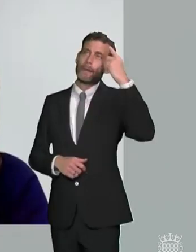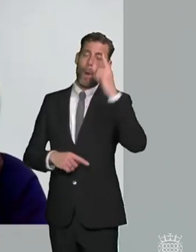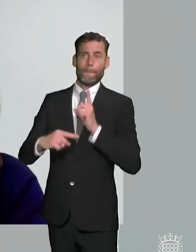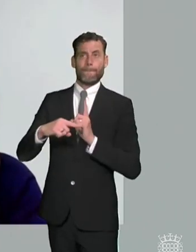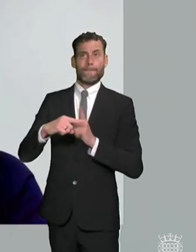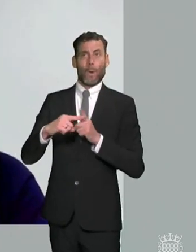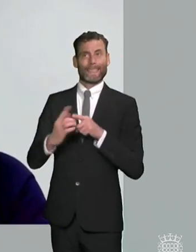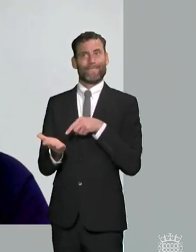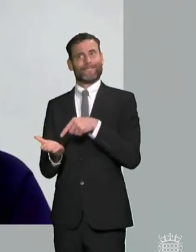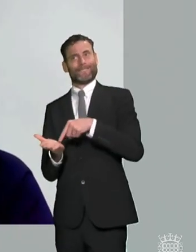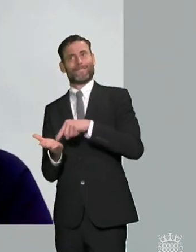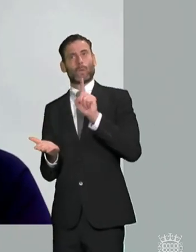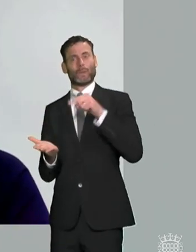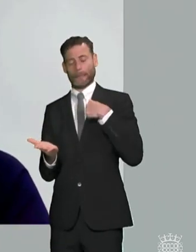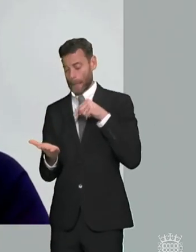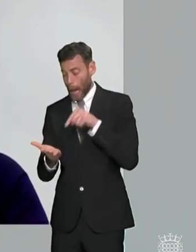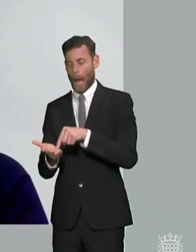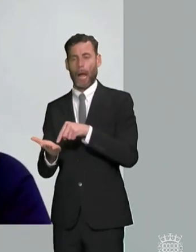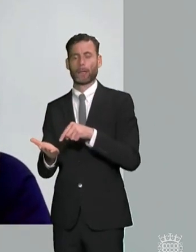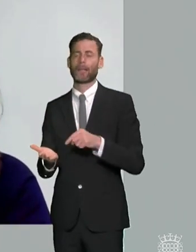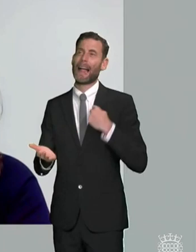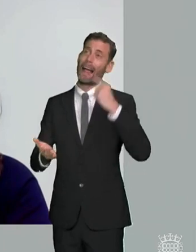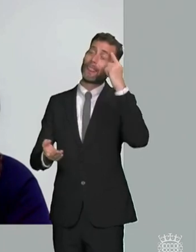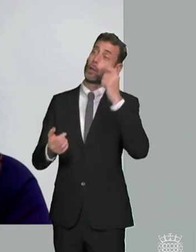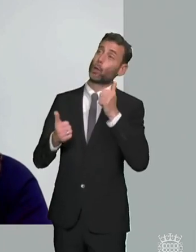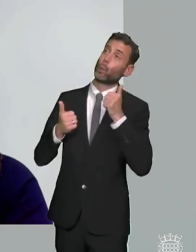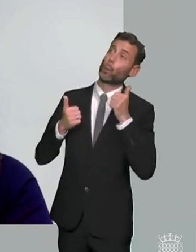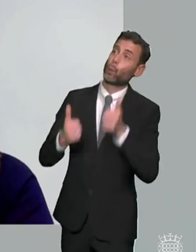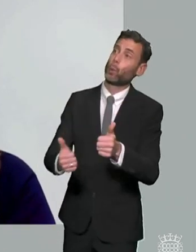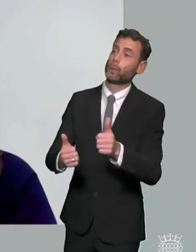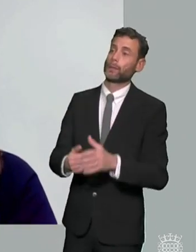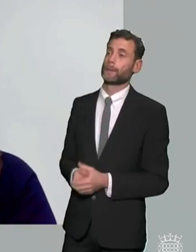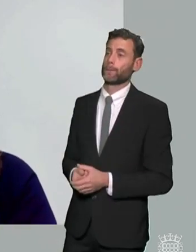i think you know what what we would probably say about the good fixes you know the proposal for a